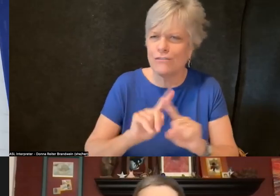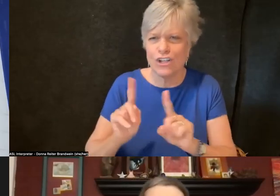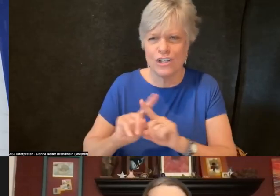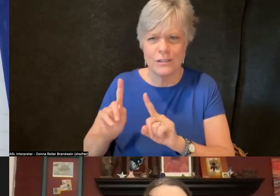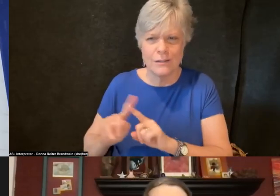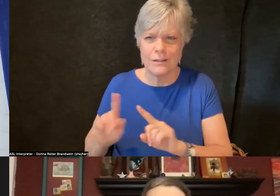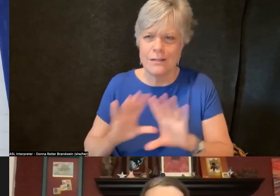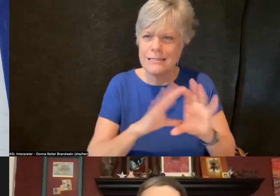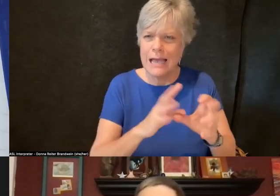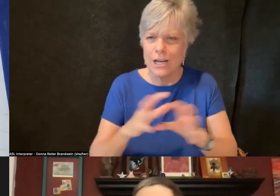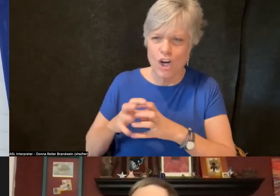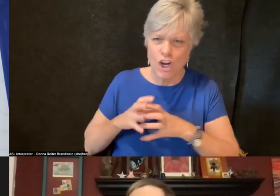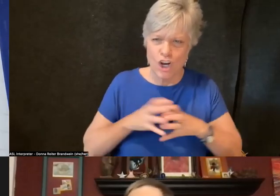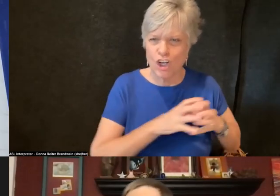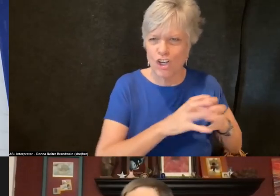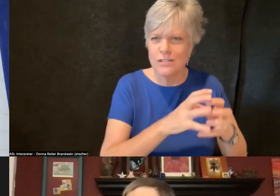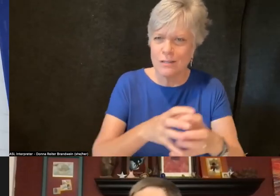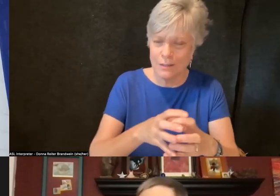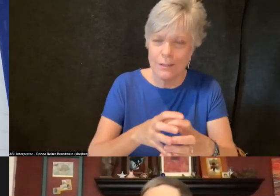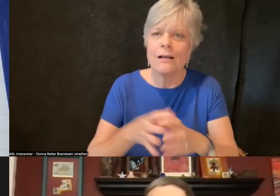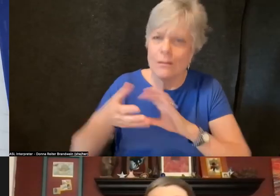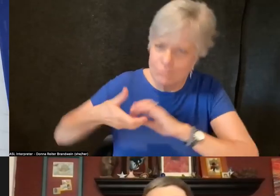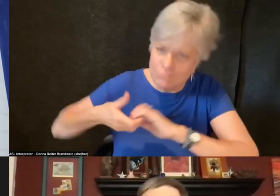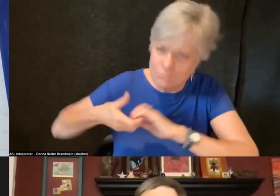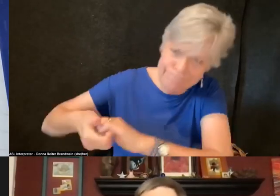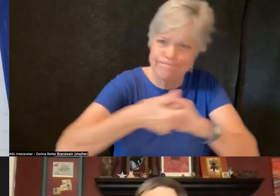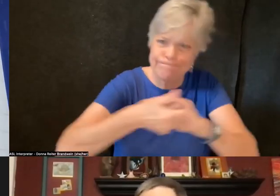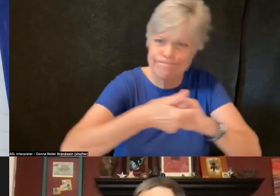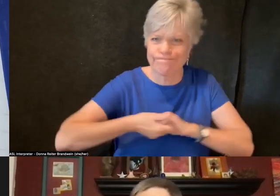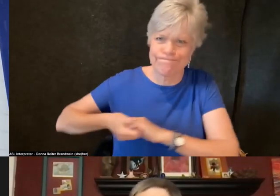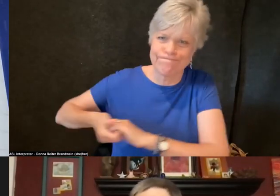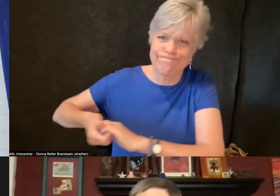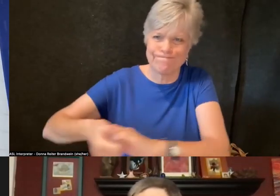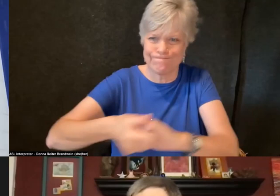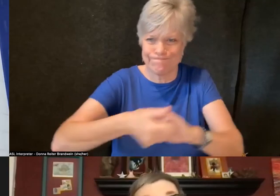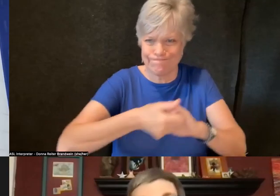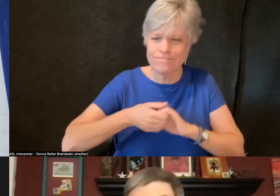and spaces are within campus on the so called academic side